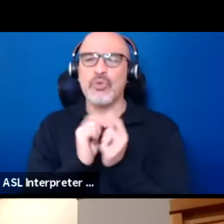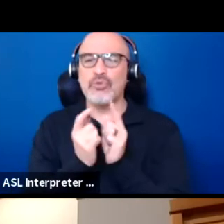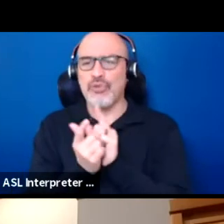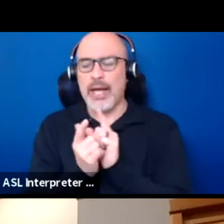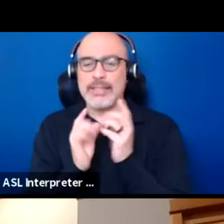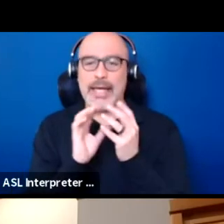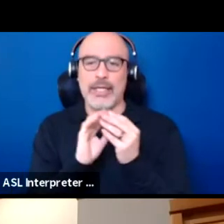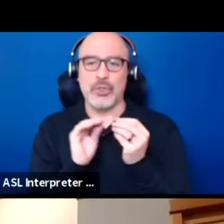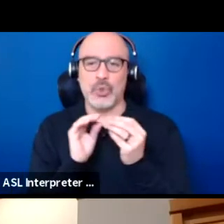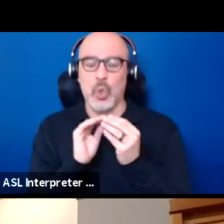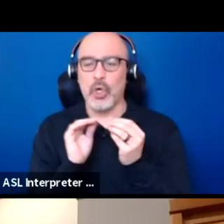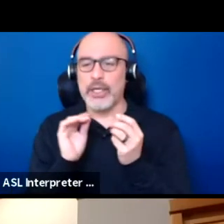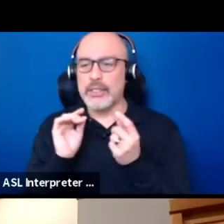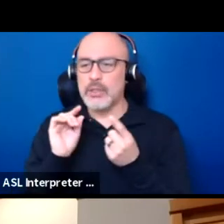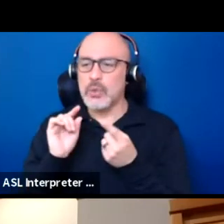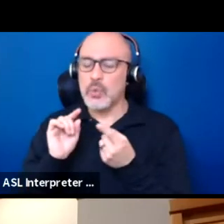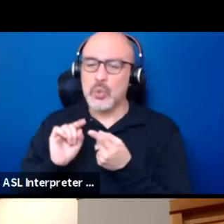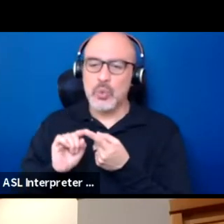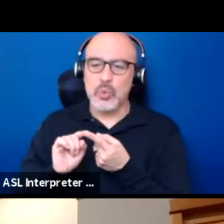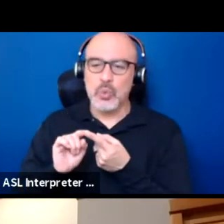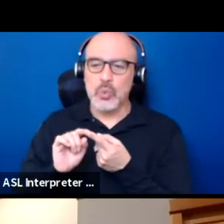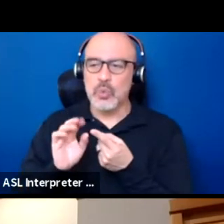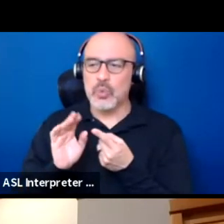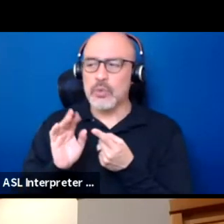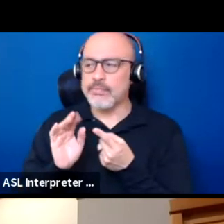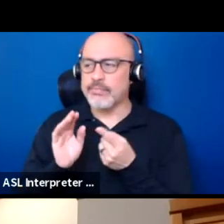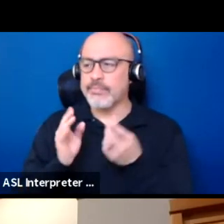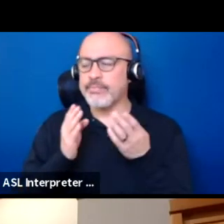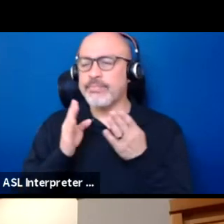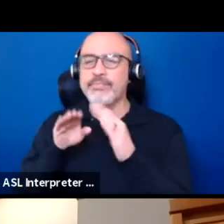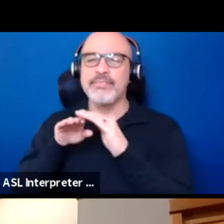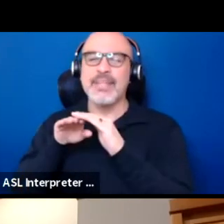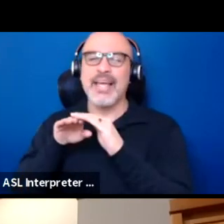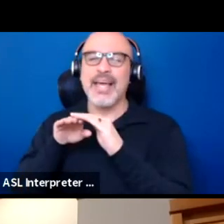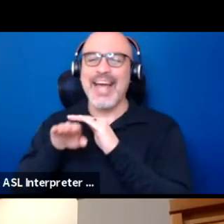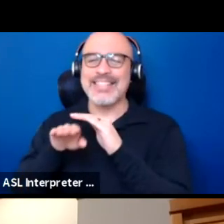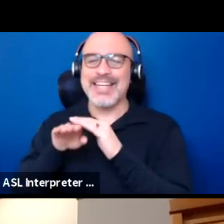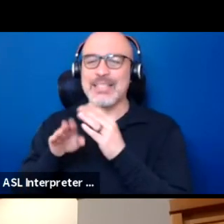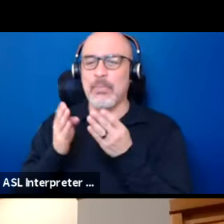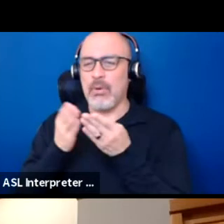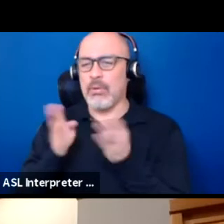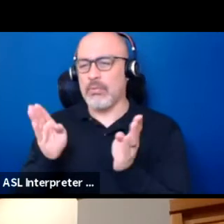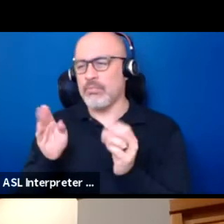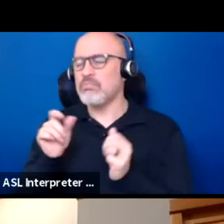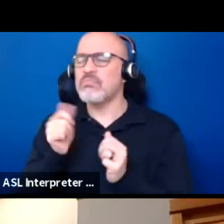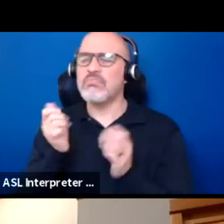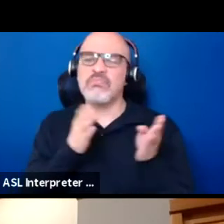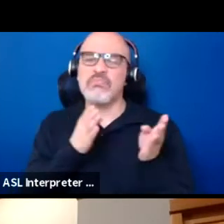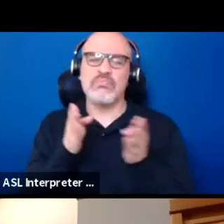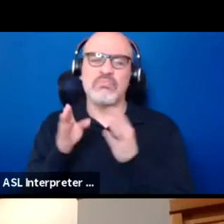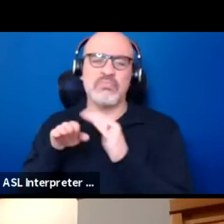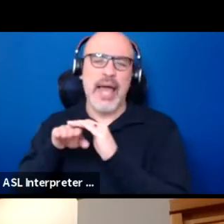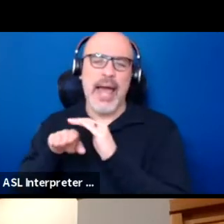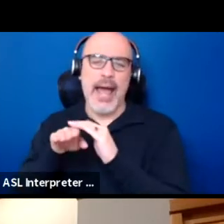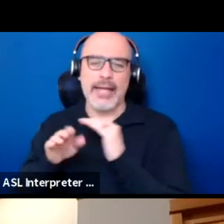into a way that is accessible, another avenue access to our stories.